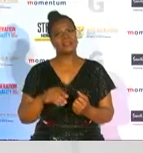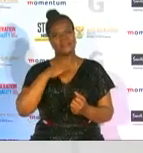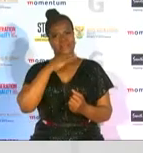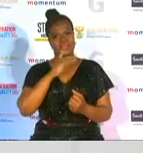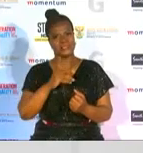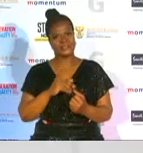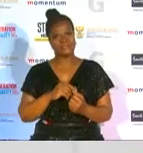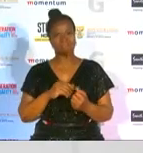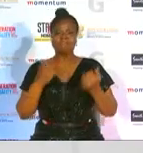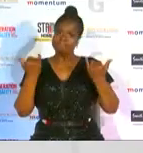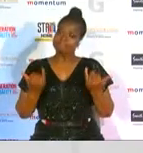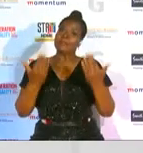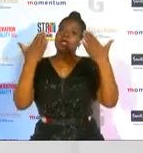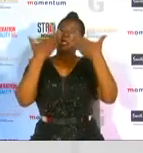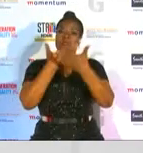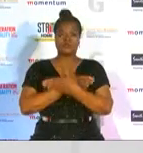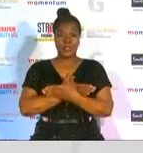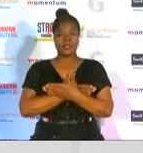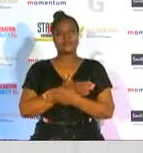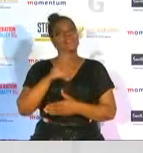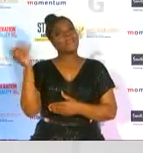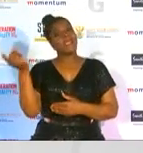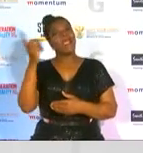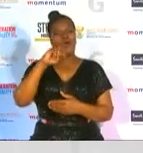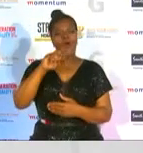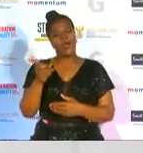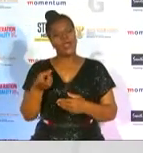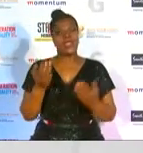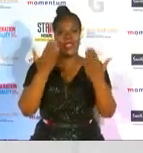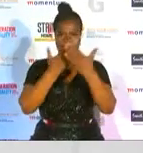so tonight and every night let's support each other